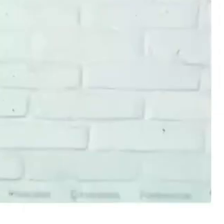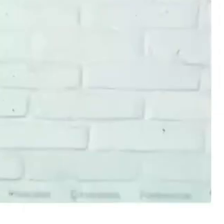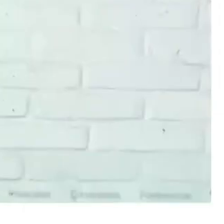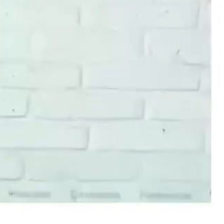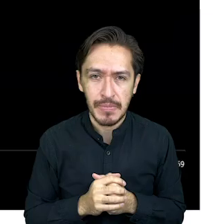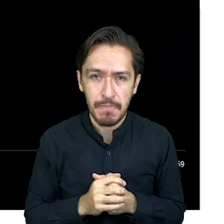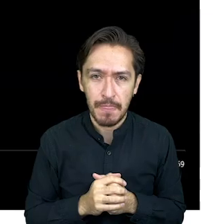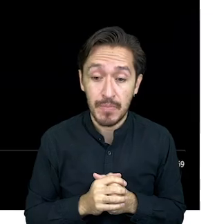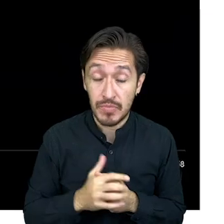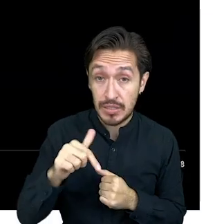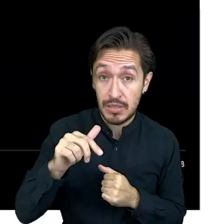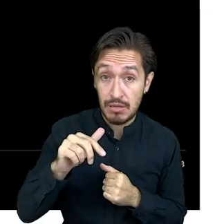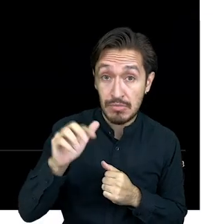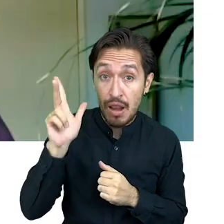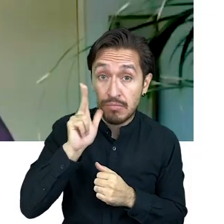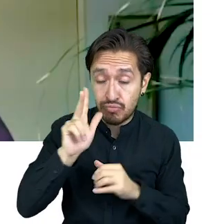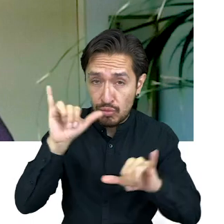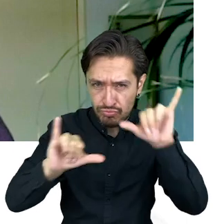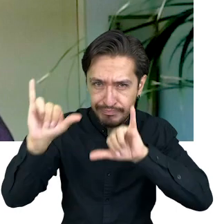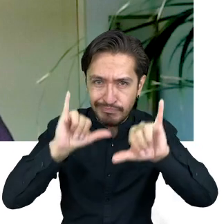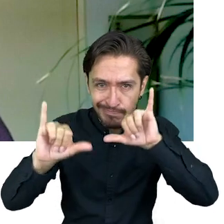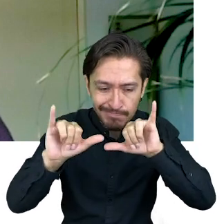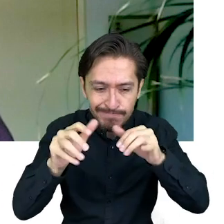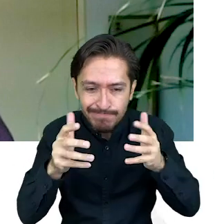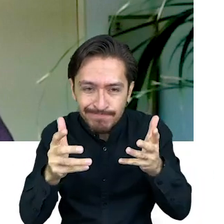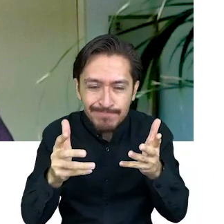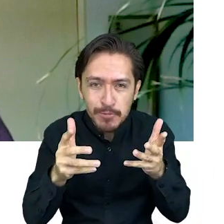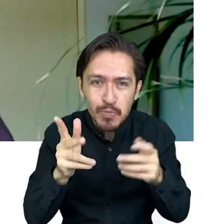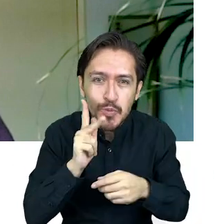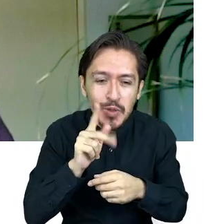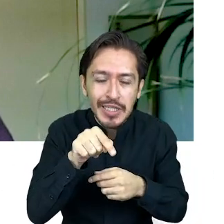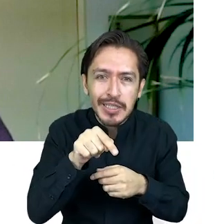This laboratory serves as a space in which creators can reflect on a new stage